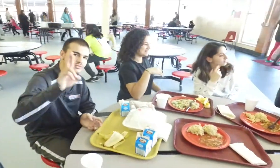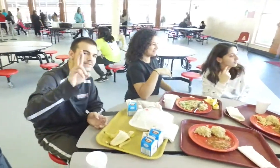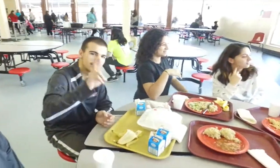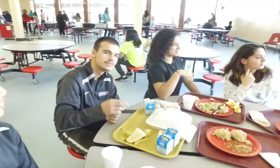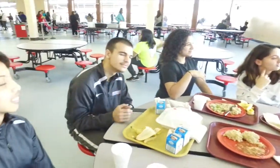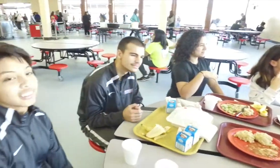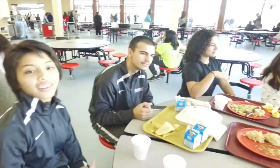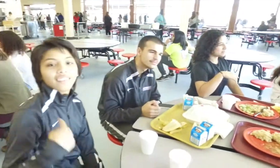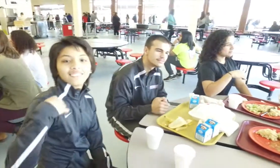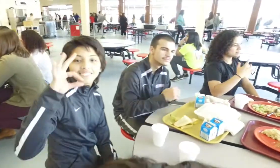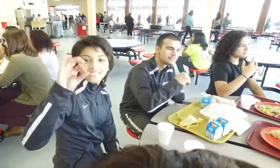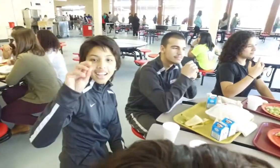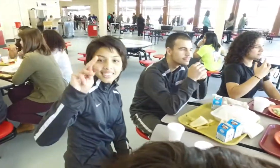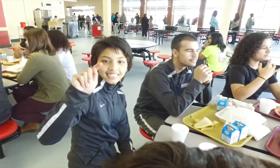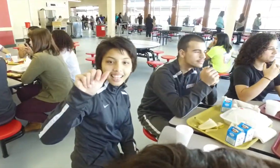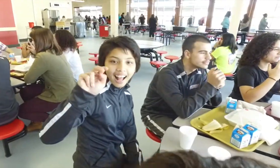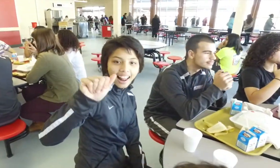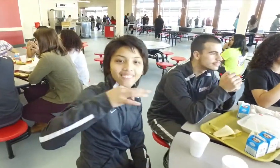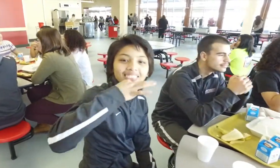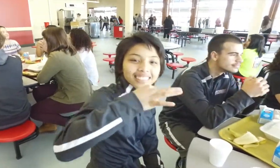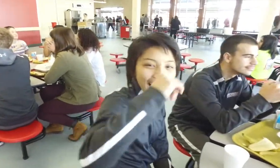Riverside Fontana, yeah!